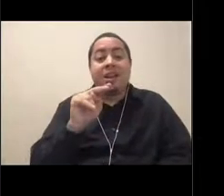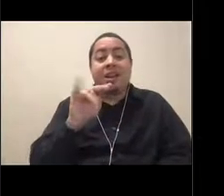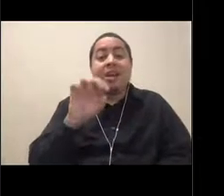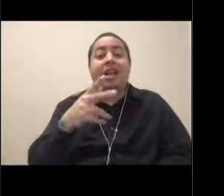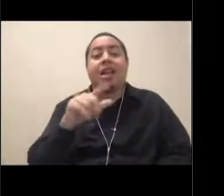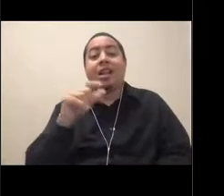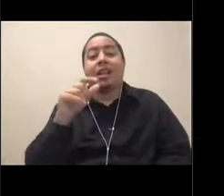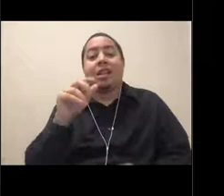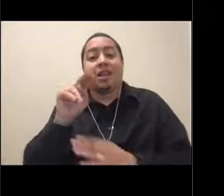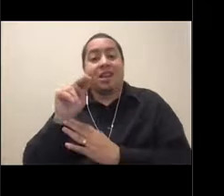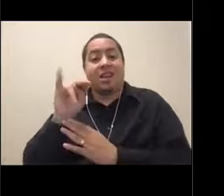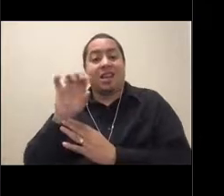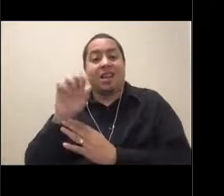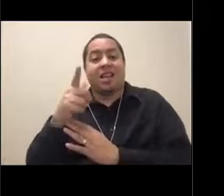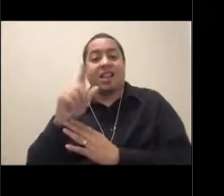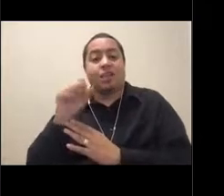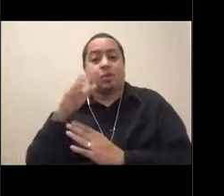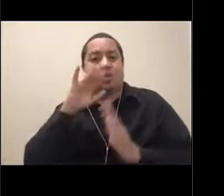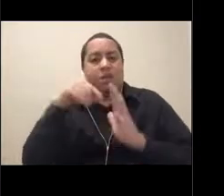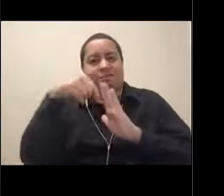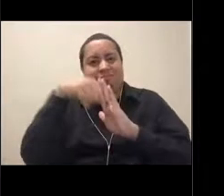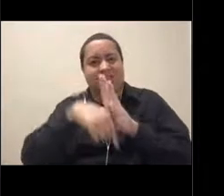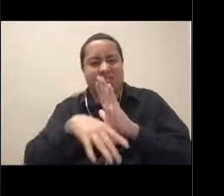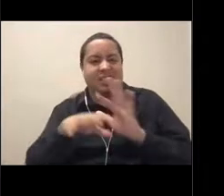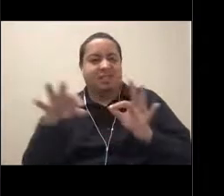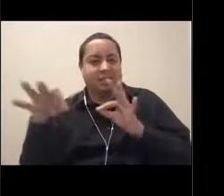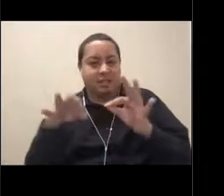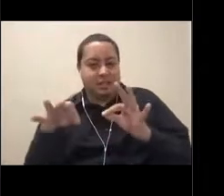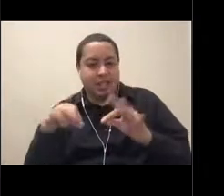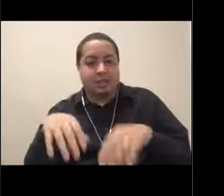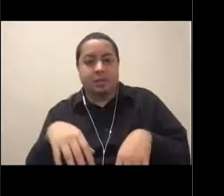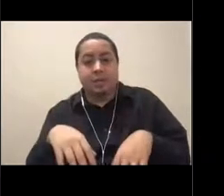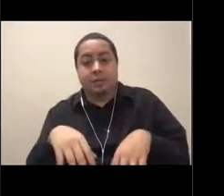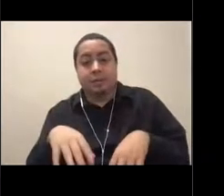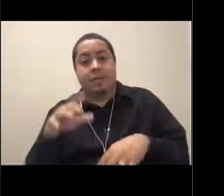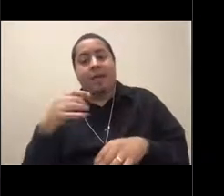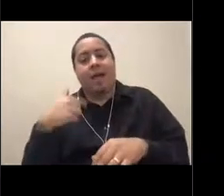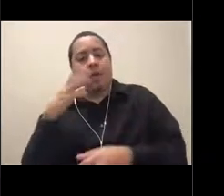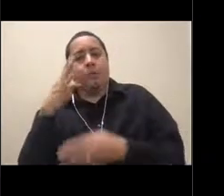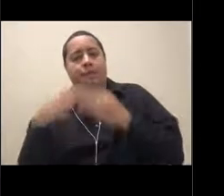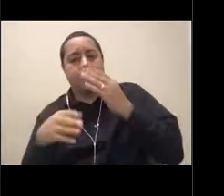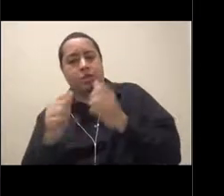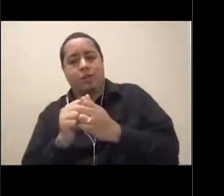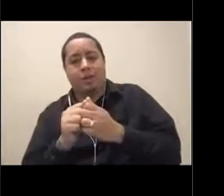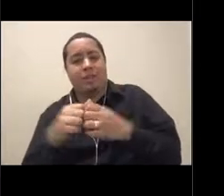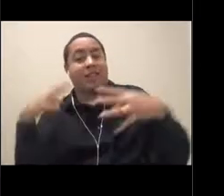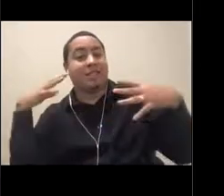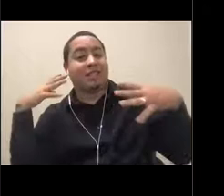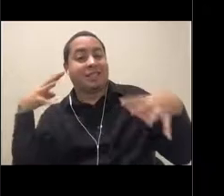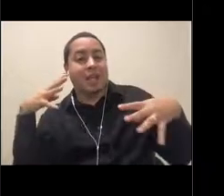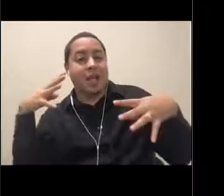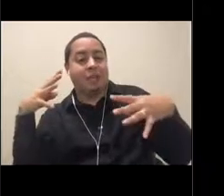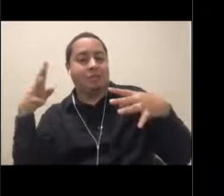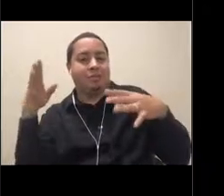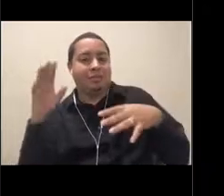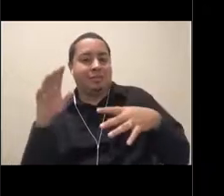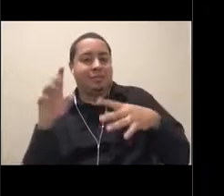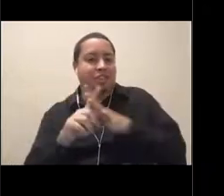Super fun. And finally, I'll round it out with our soundscape exhibit. So now you have an idea about where we're headed today.